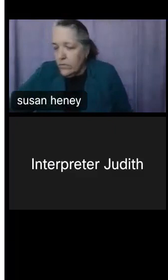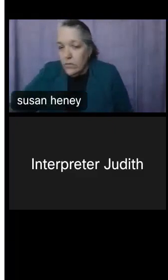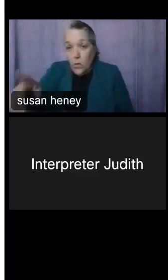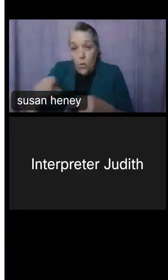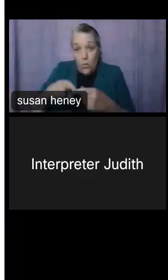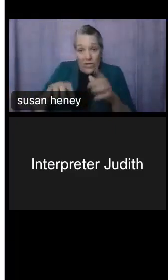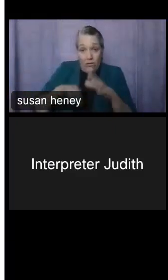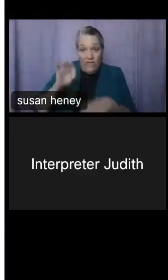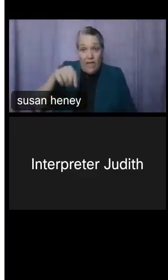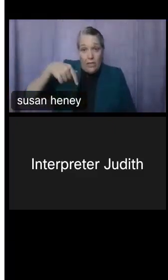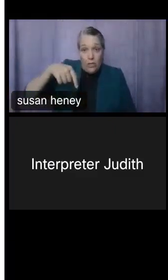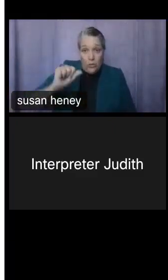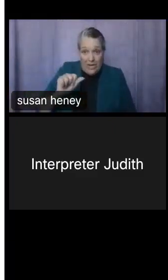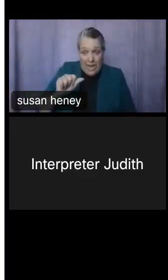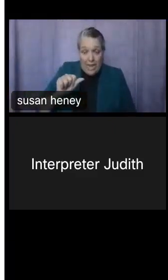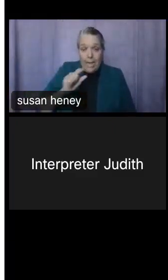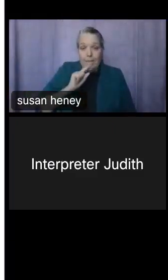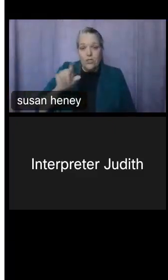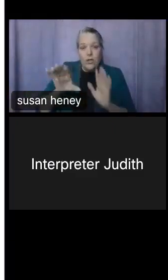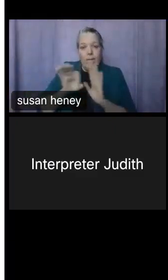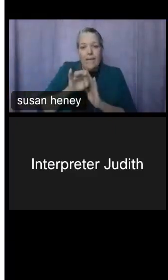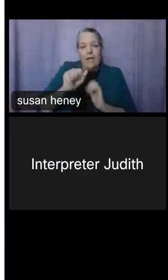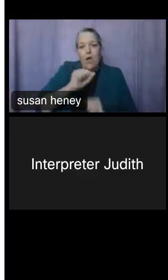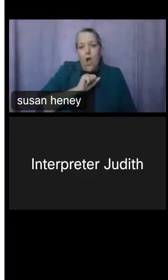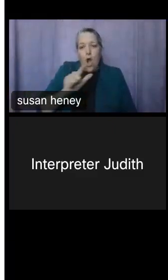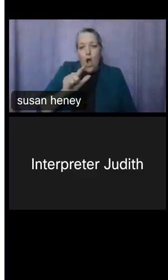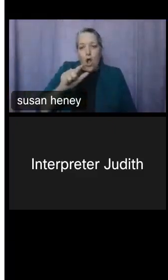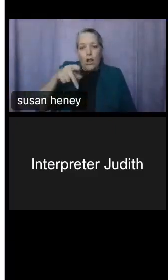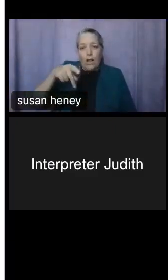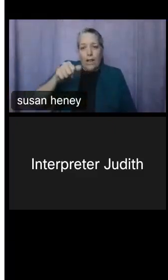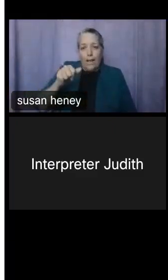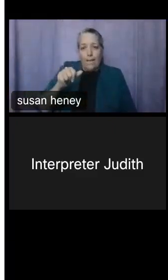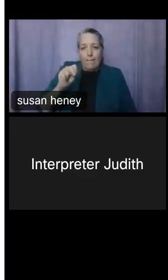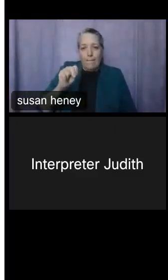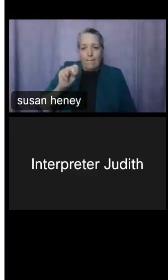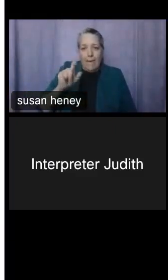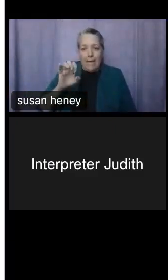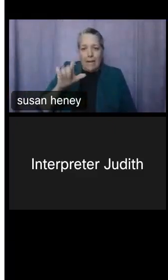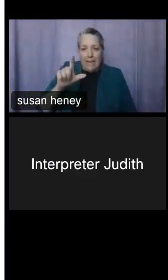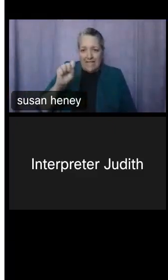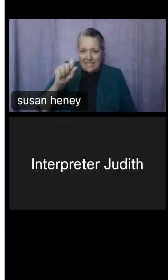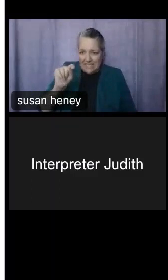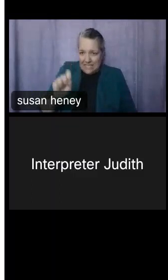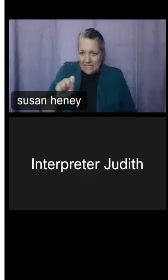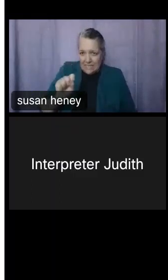from the dropdown menu. This will ensure we see your question. And don't forget (excuse